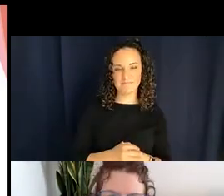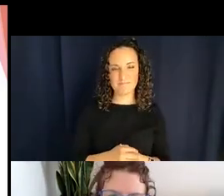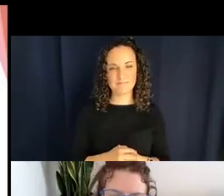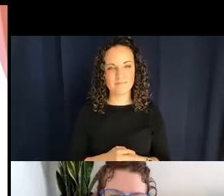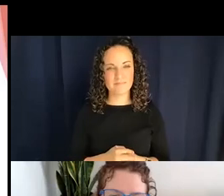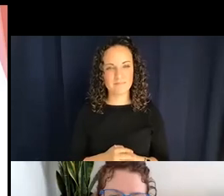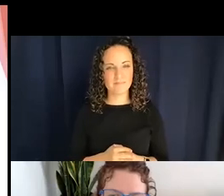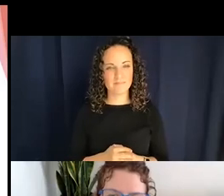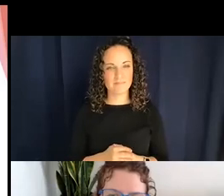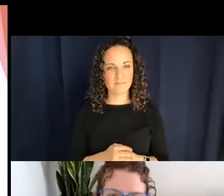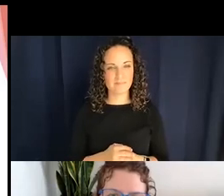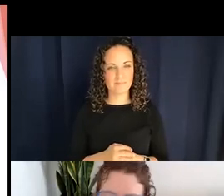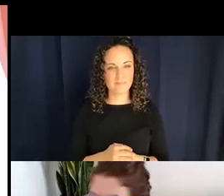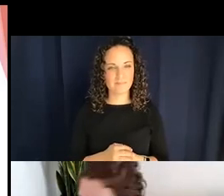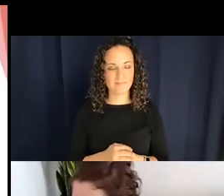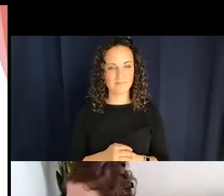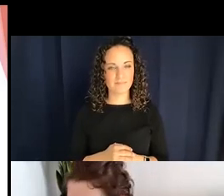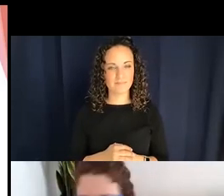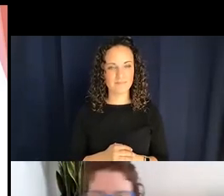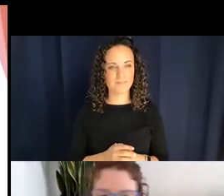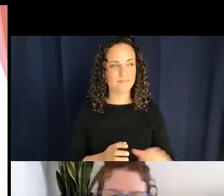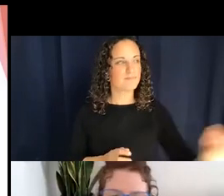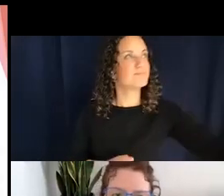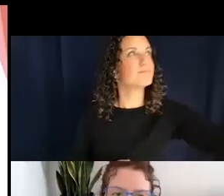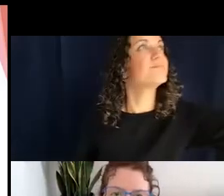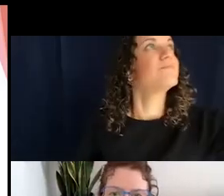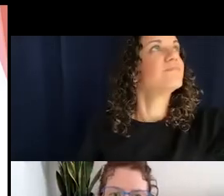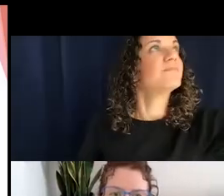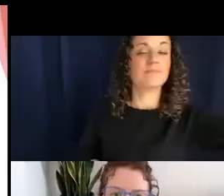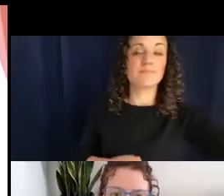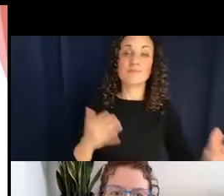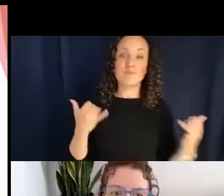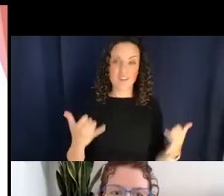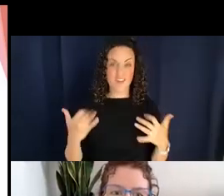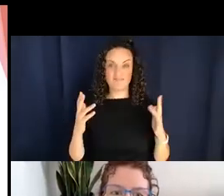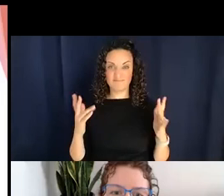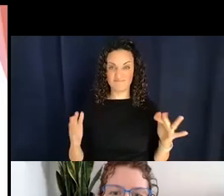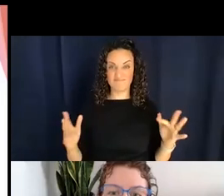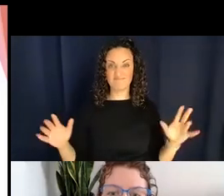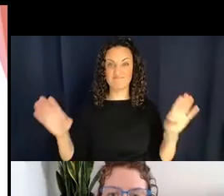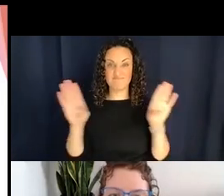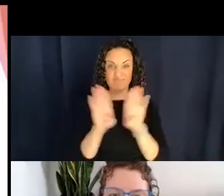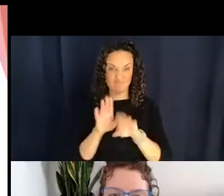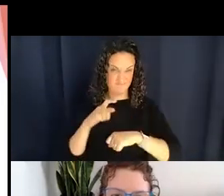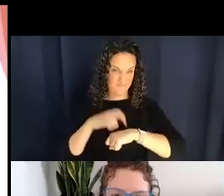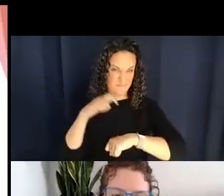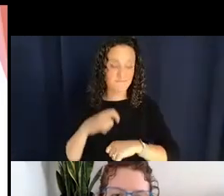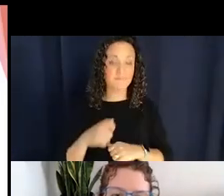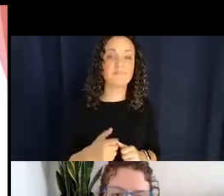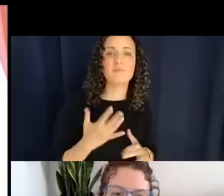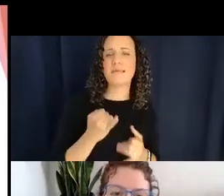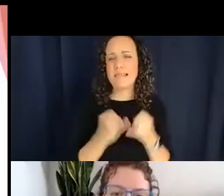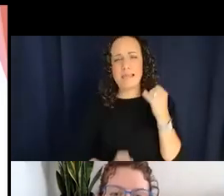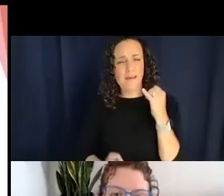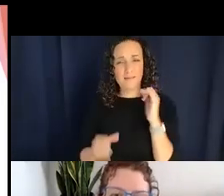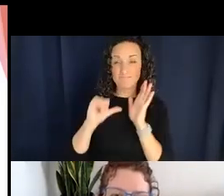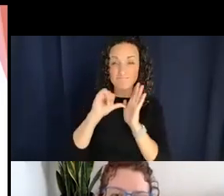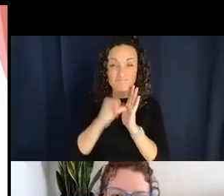Okay. So we're basically at time now, so just to make the last point very briefly: Semantics.